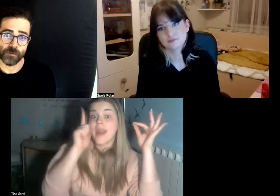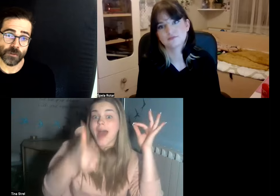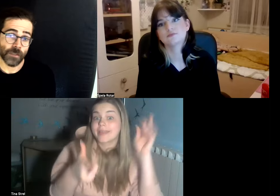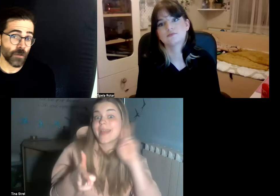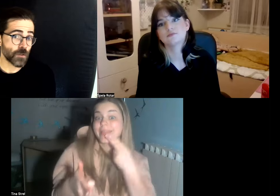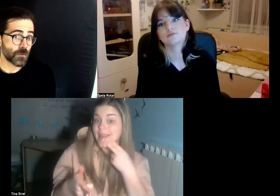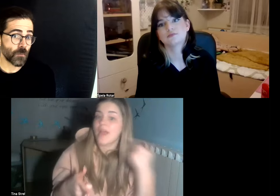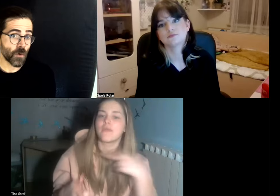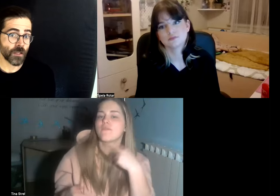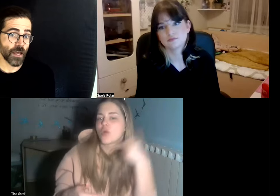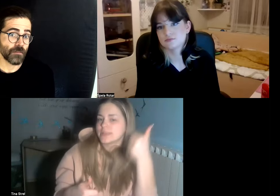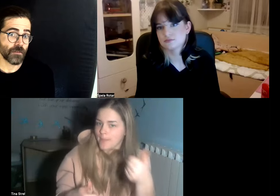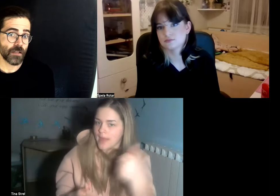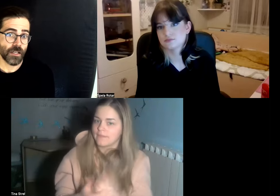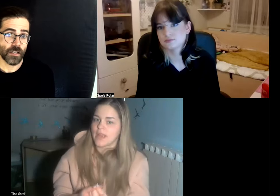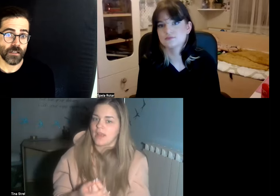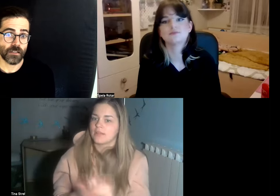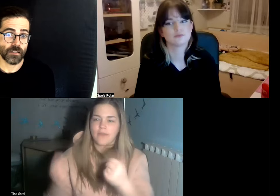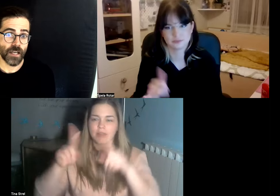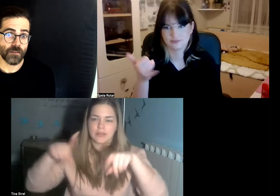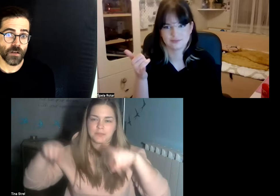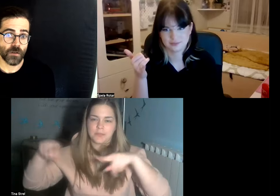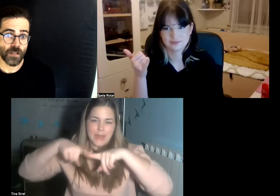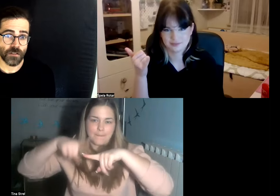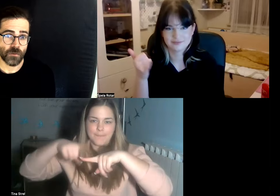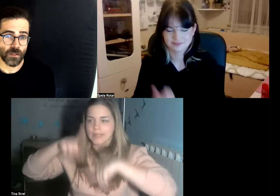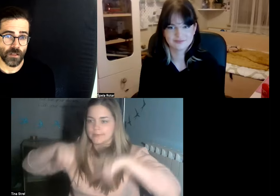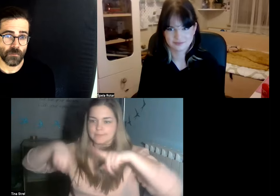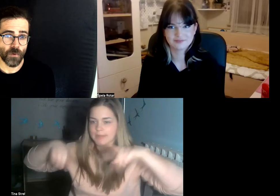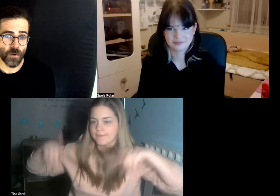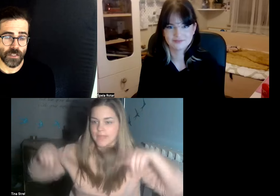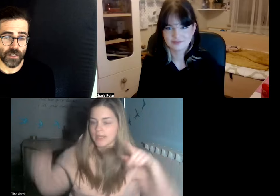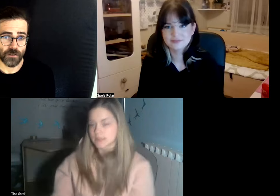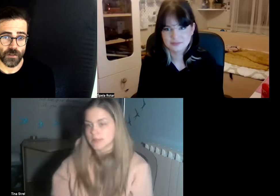for somebody who's born deaf they have no connection with their boys actually